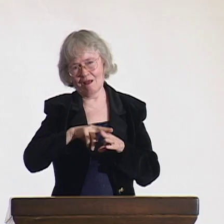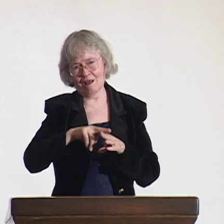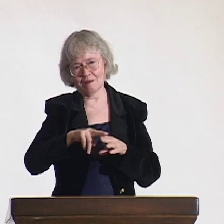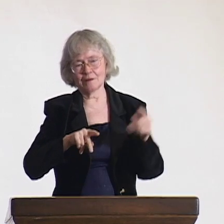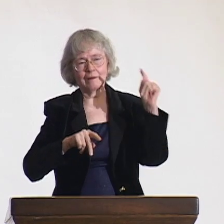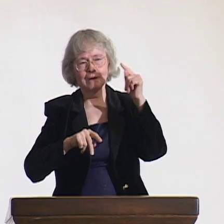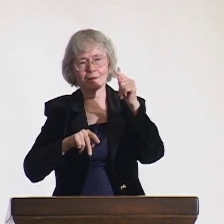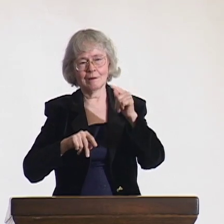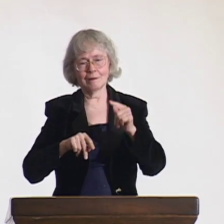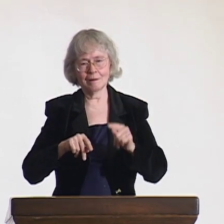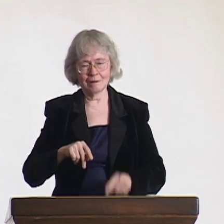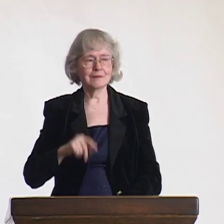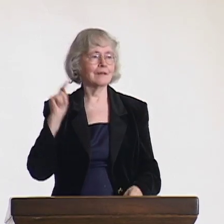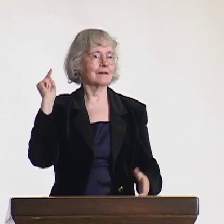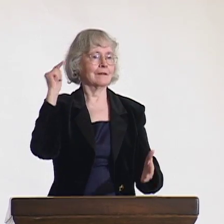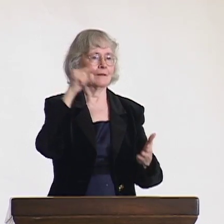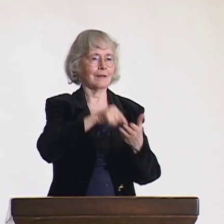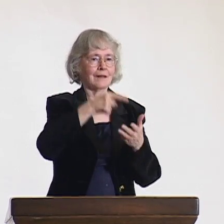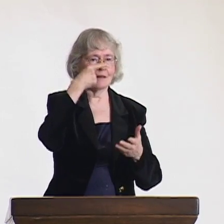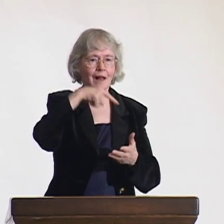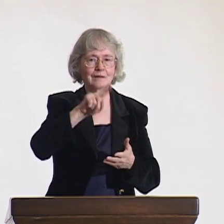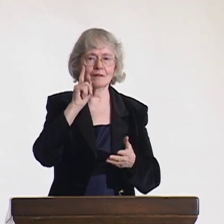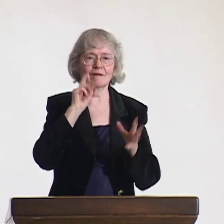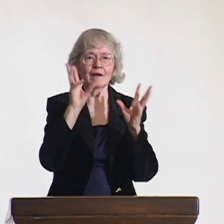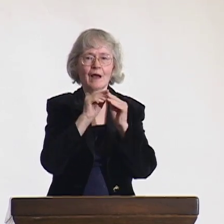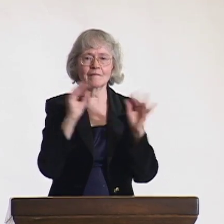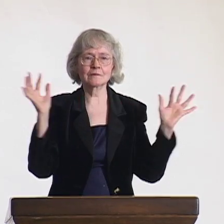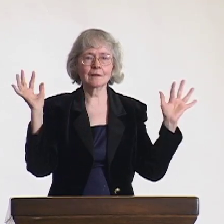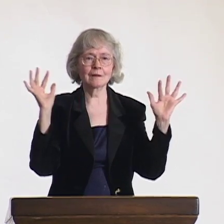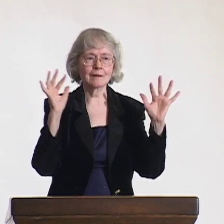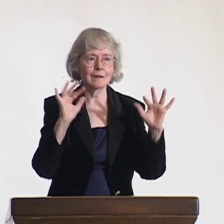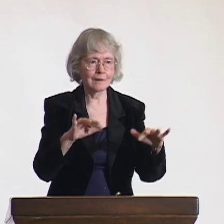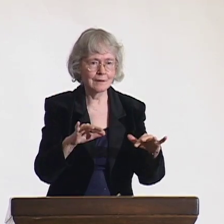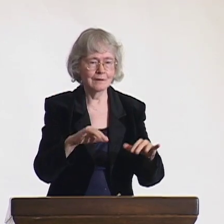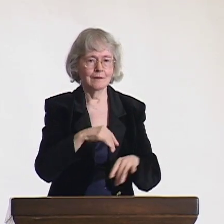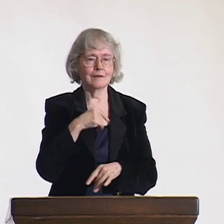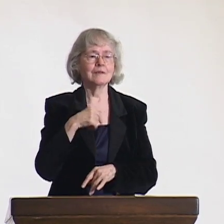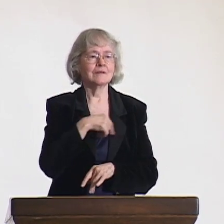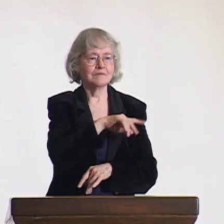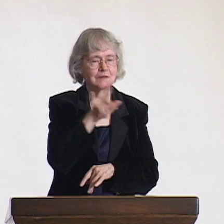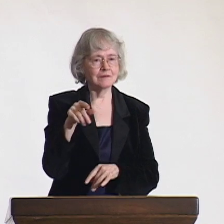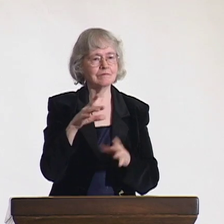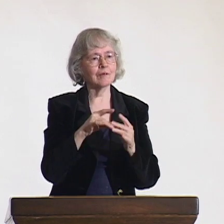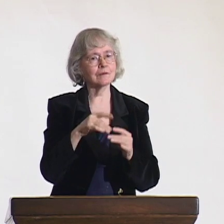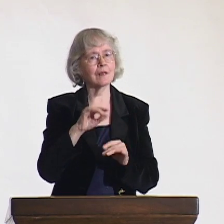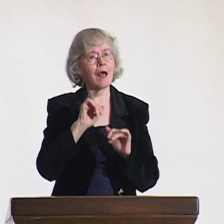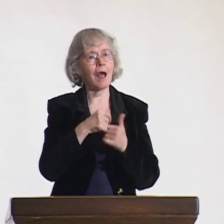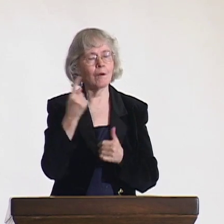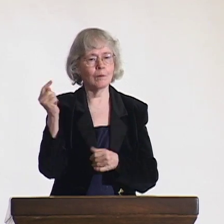He met a variety of men and women from a variety of countries and learned of their experiences.